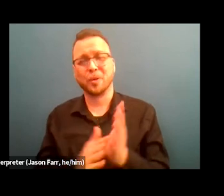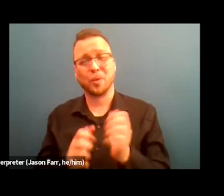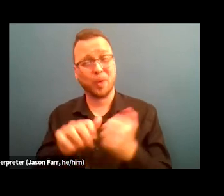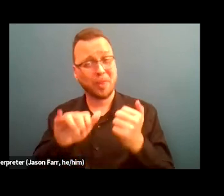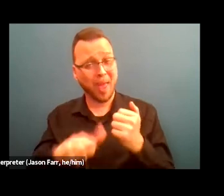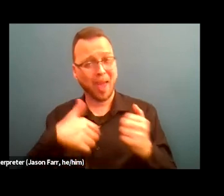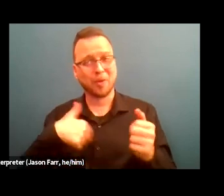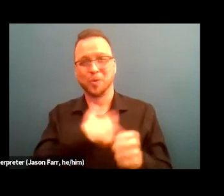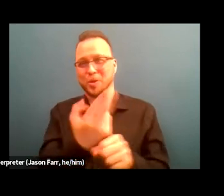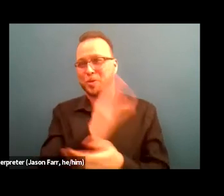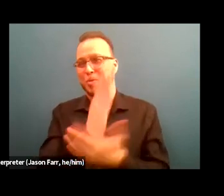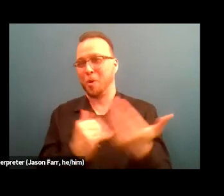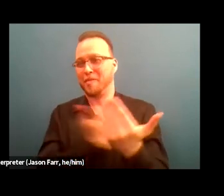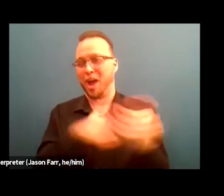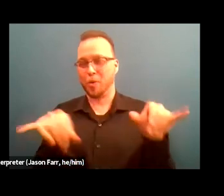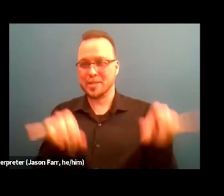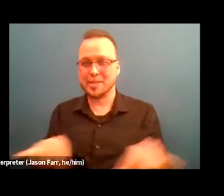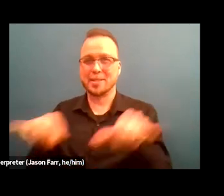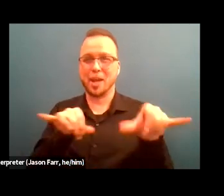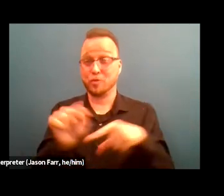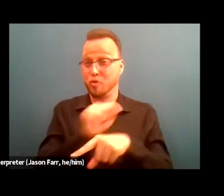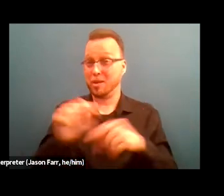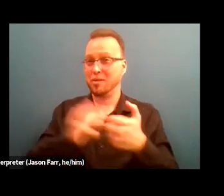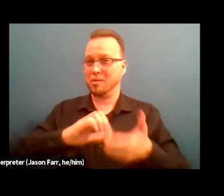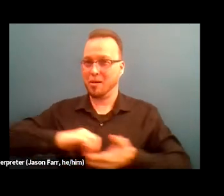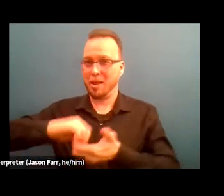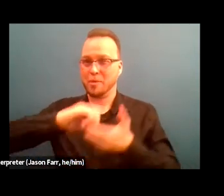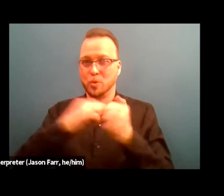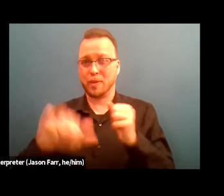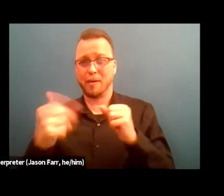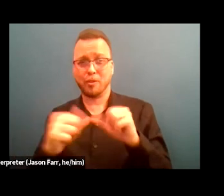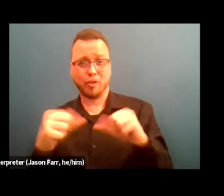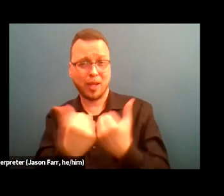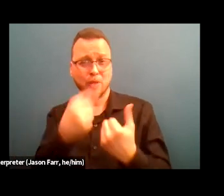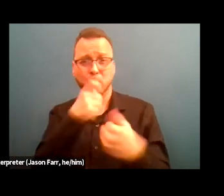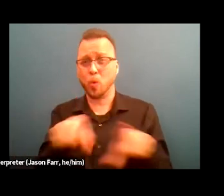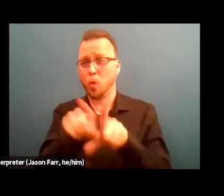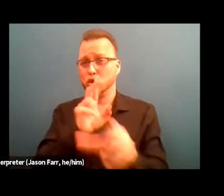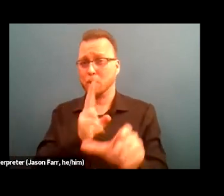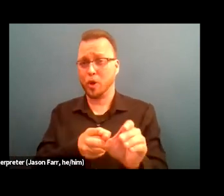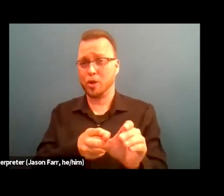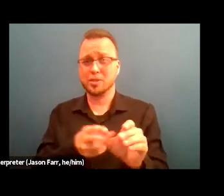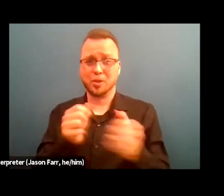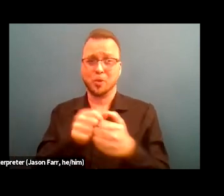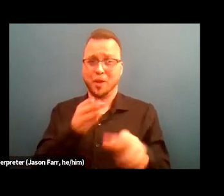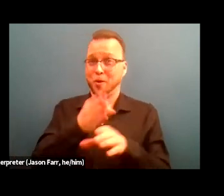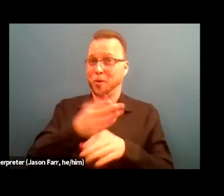of our standardized training in collaboration with the other agencies that also participate in careers for cause to translate that